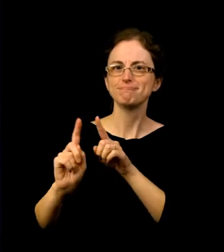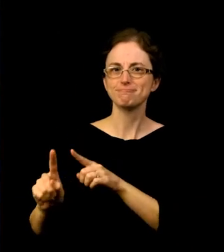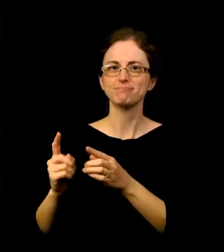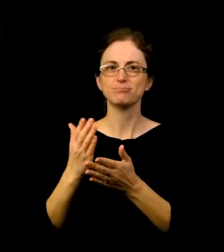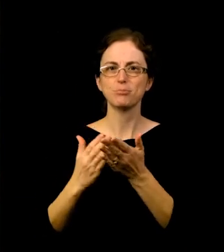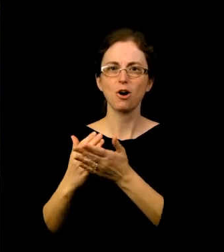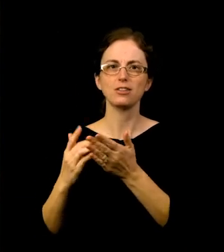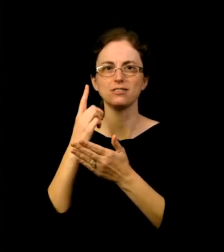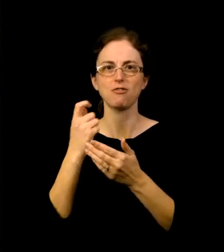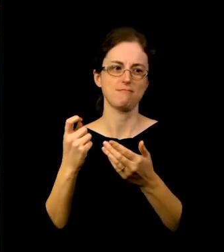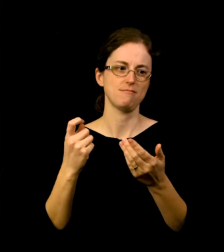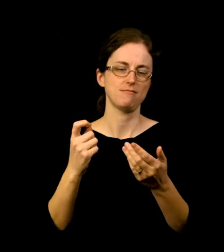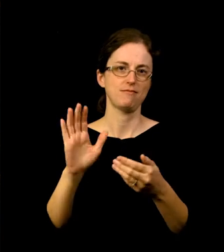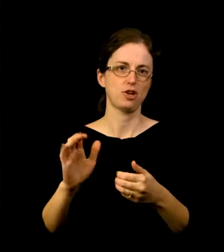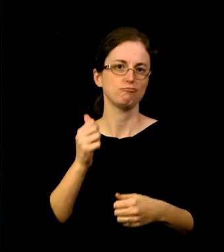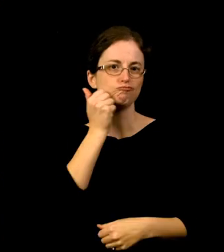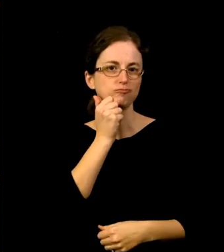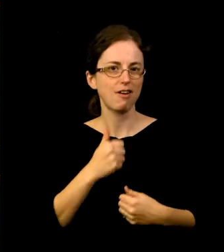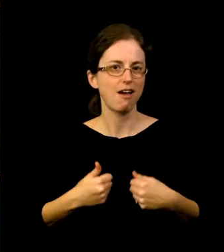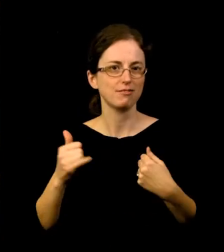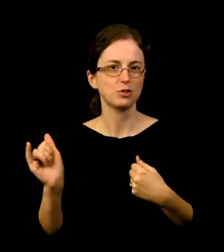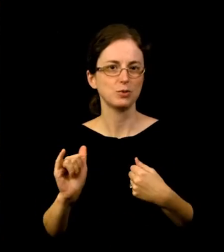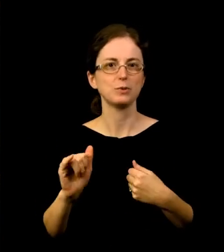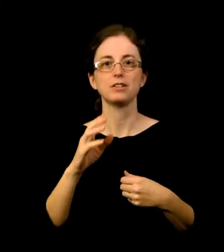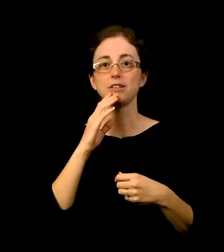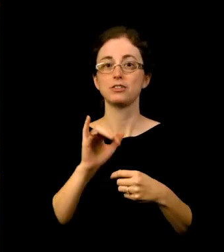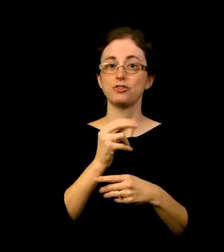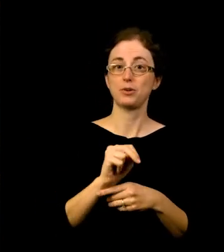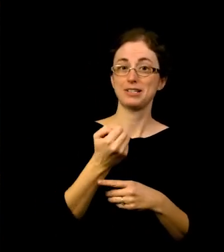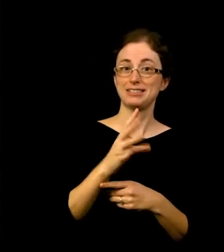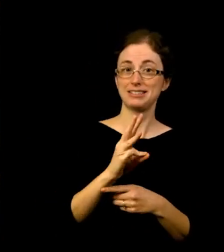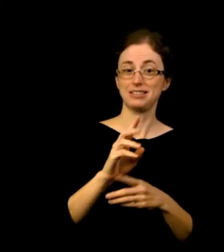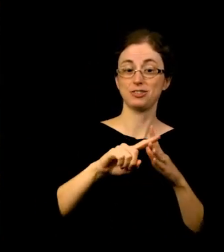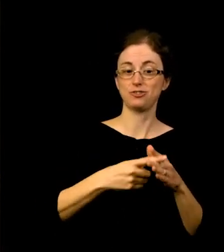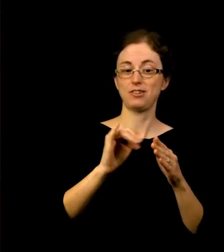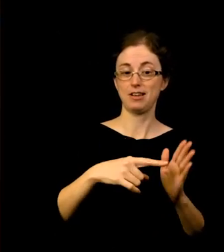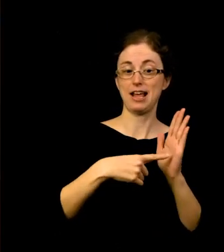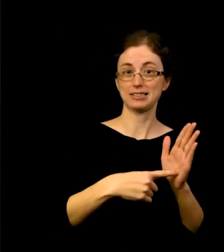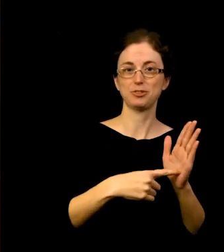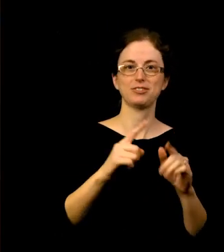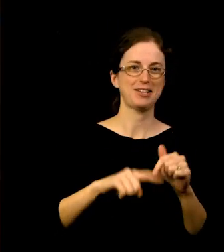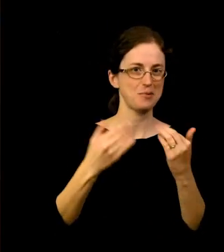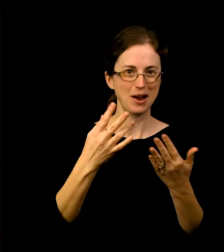The exhibition is on view through January 16, and we cannot wait for you to see it. This past July,